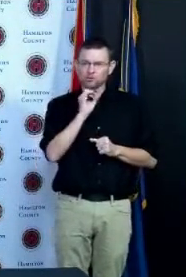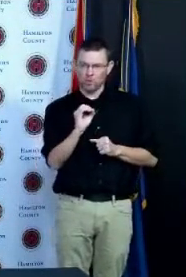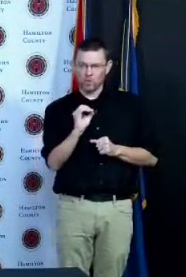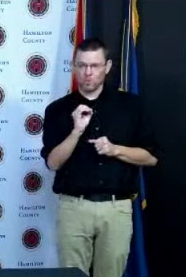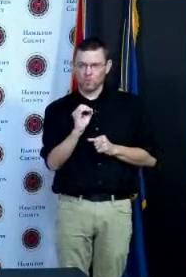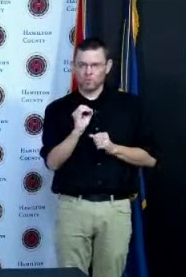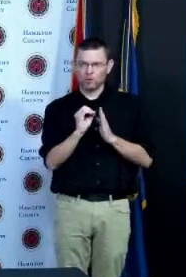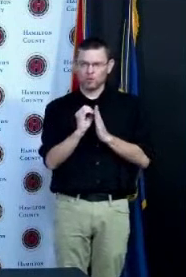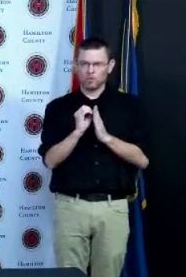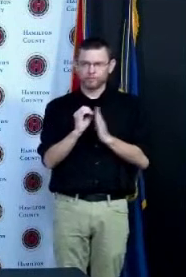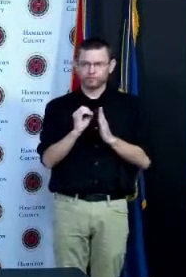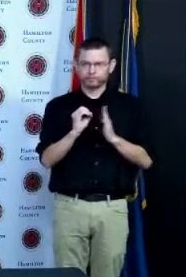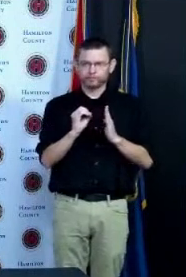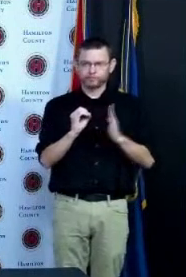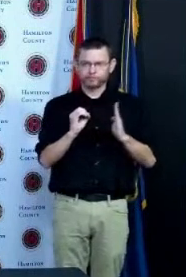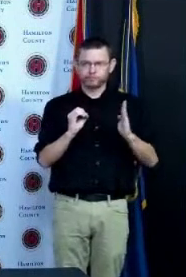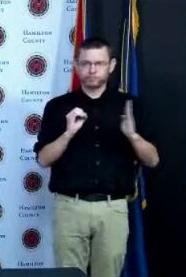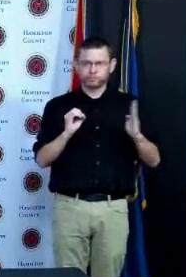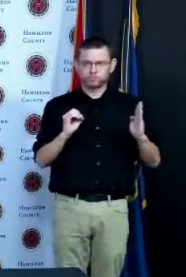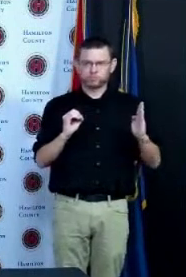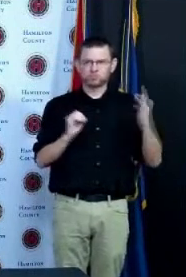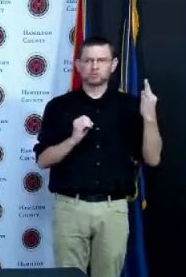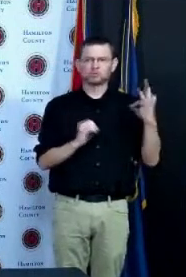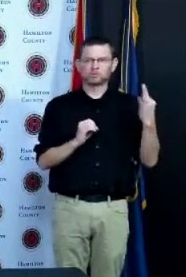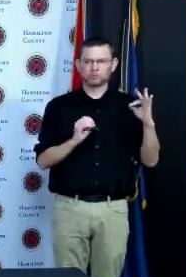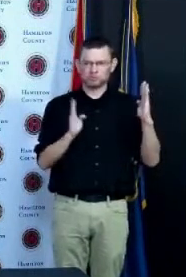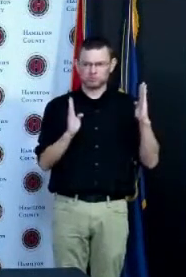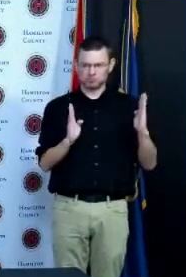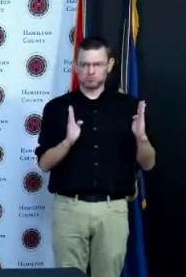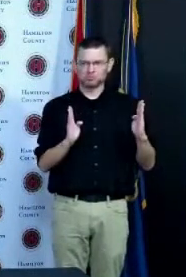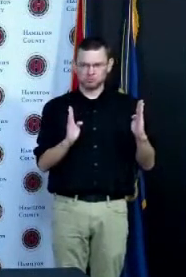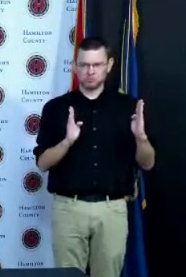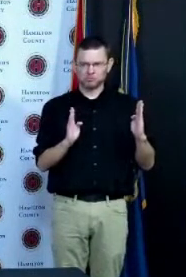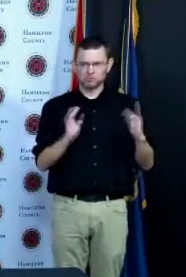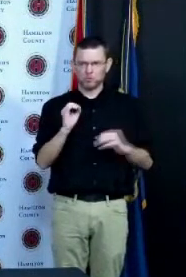which are not currently eligible to be vaccinated so if you were to remove those you would see